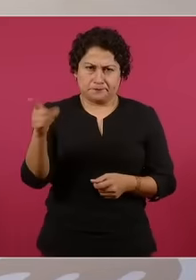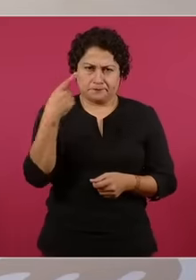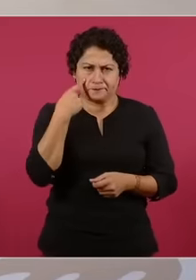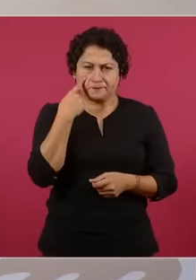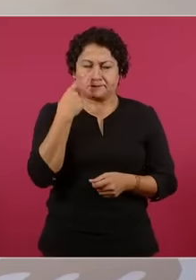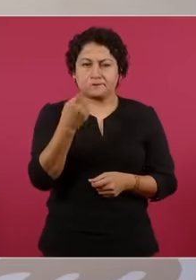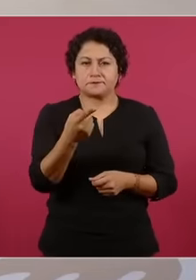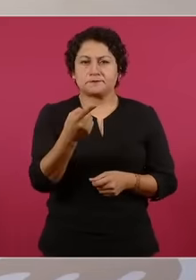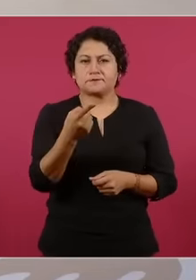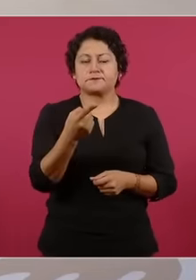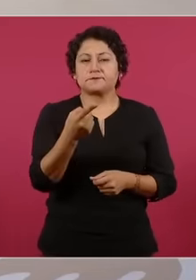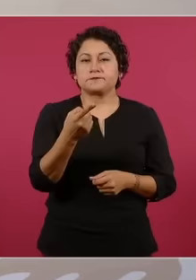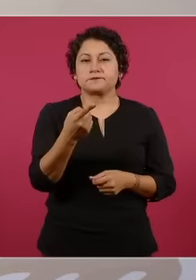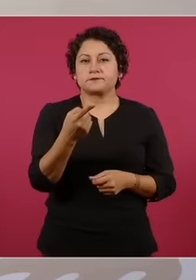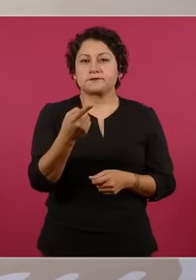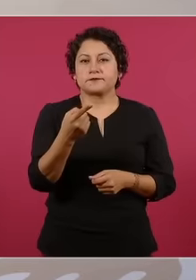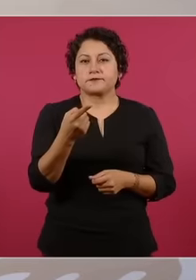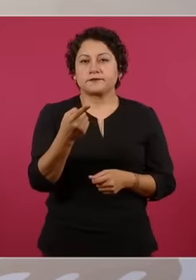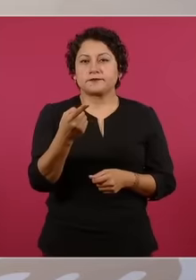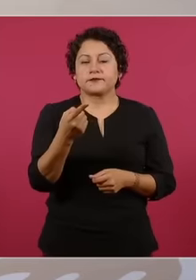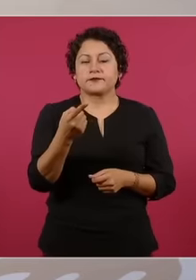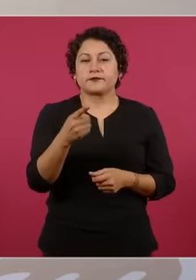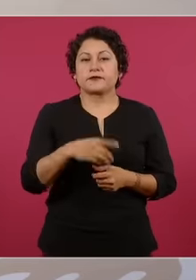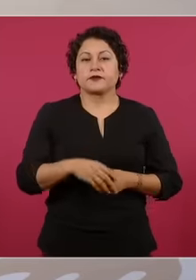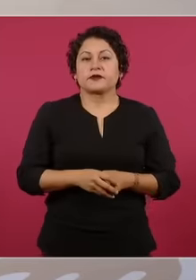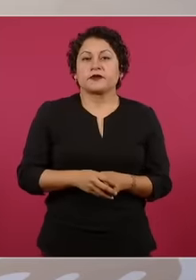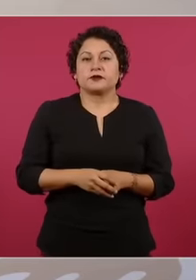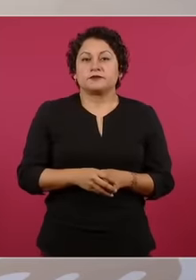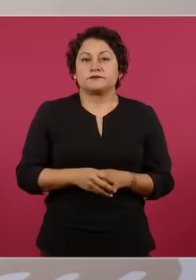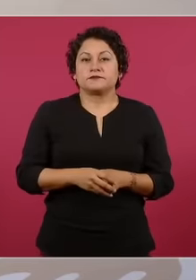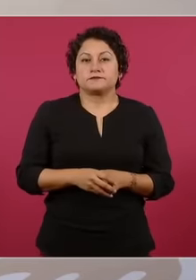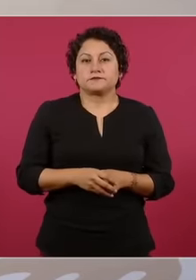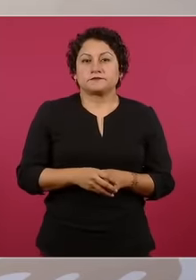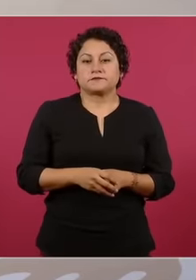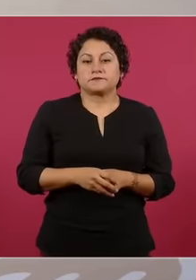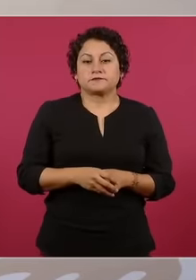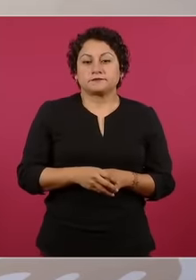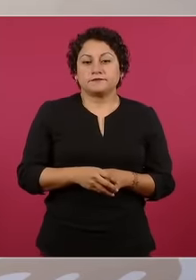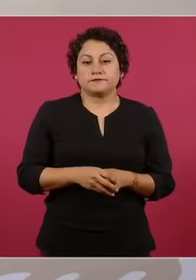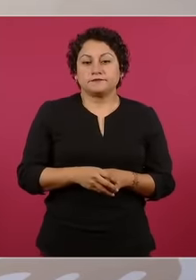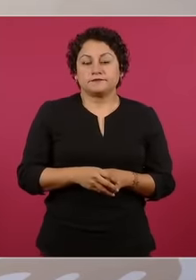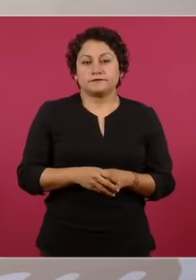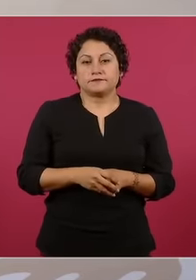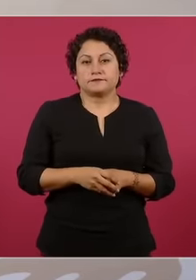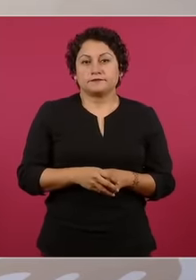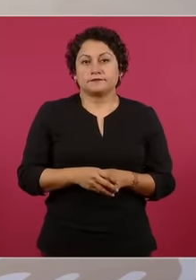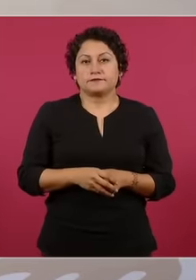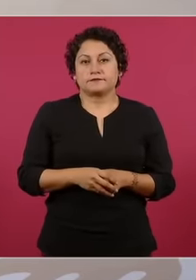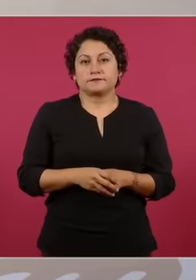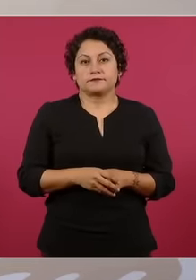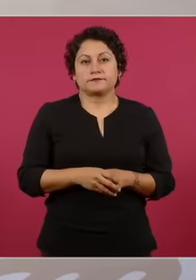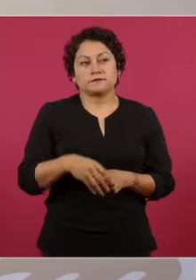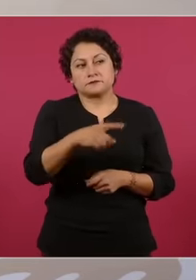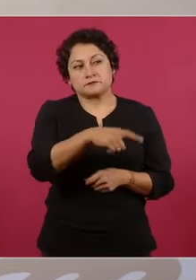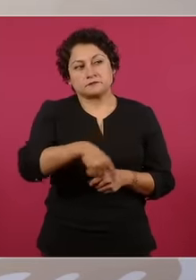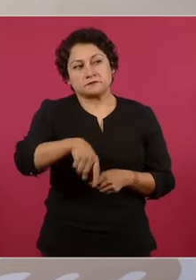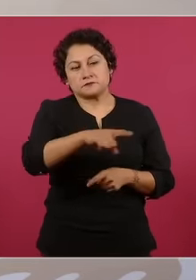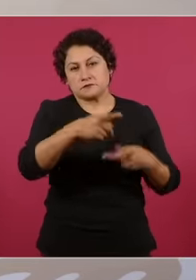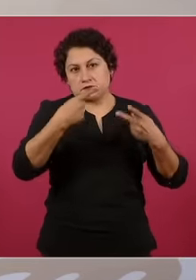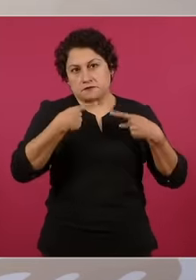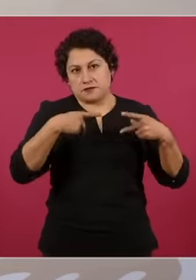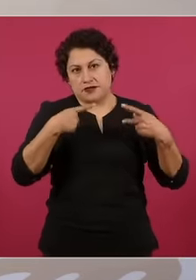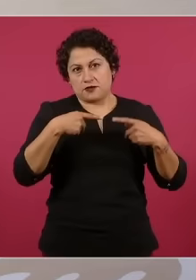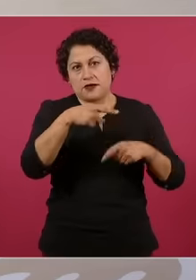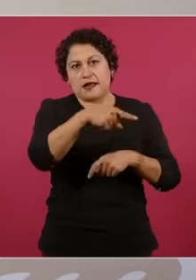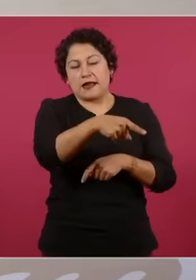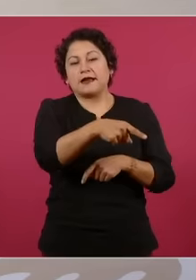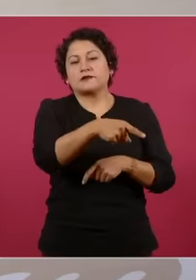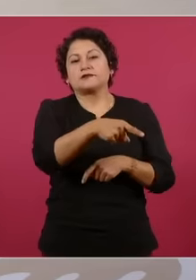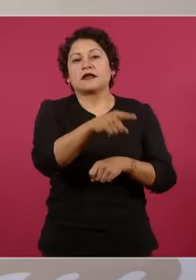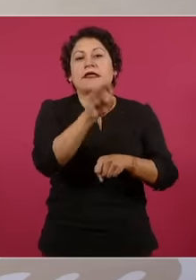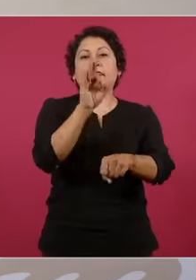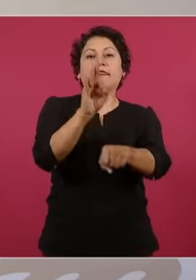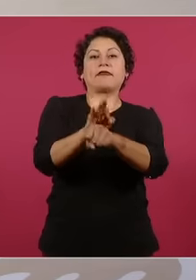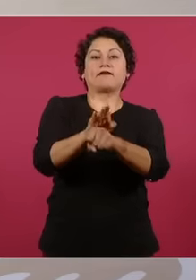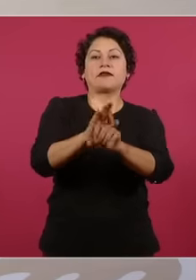foreign Pros get upset